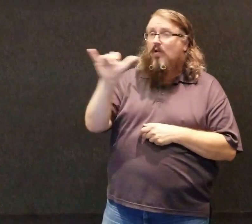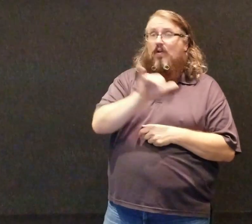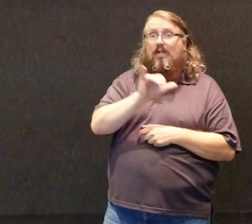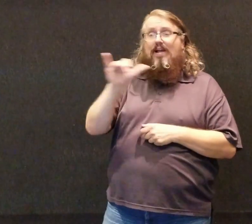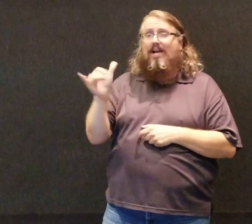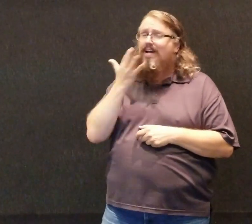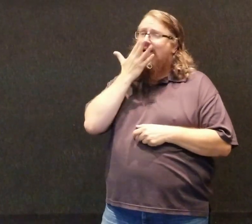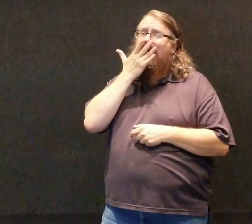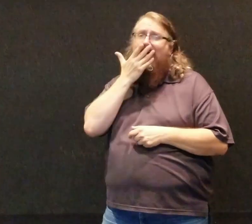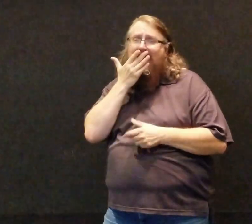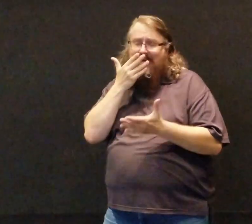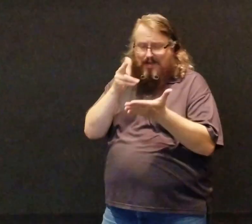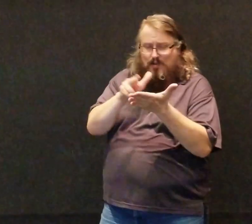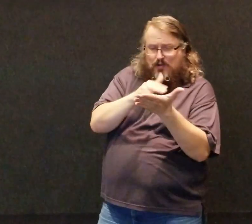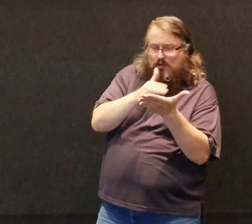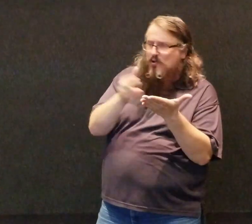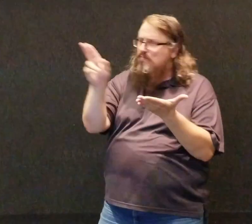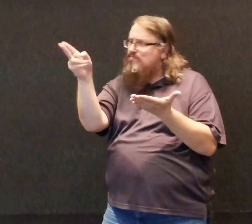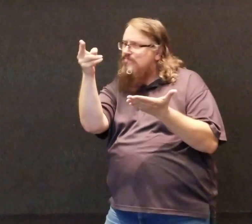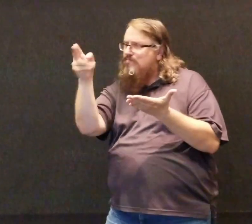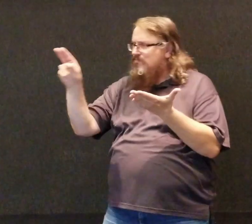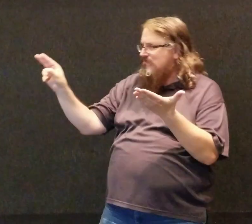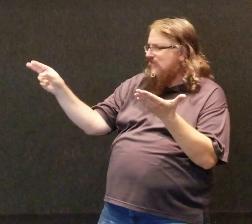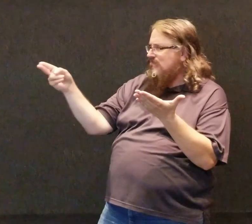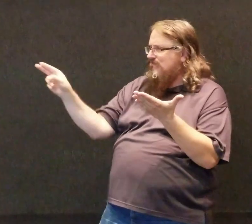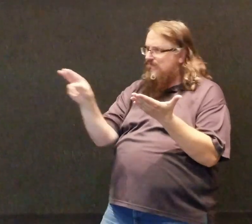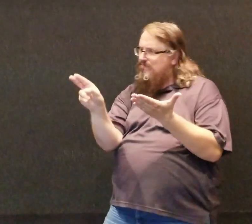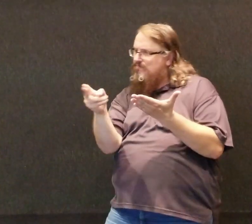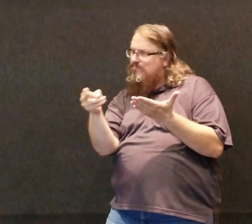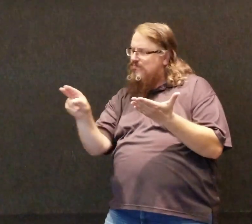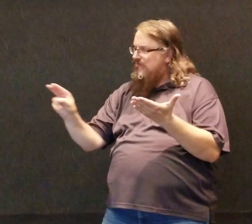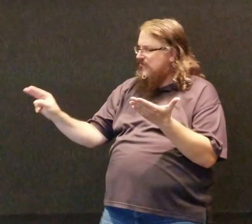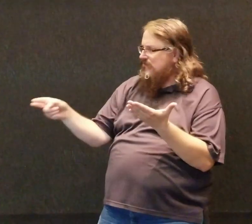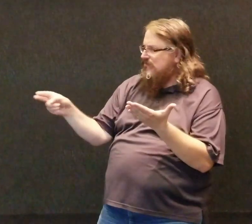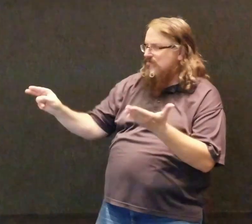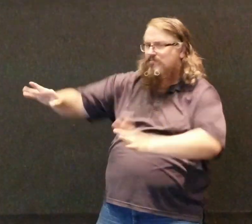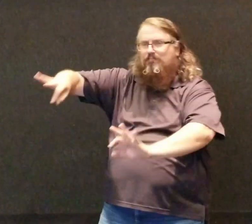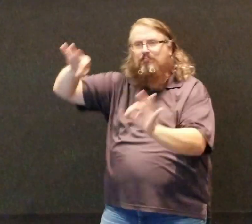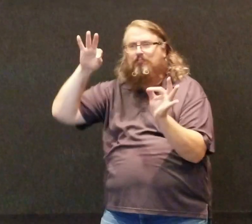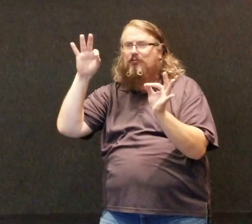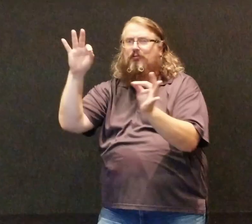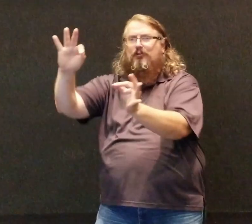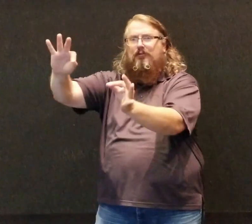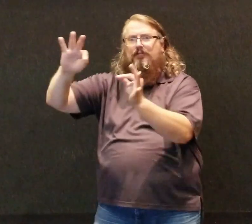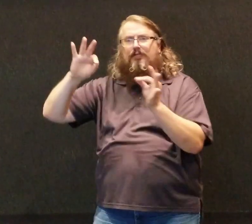In all the colors of the masterpiece